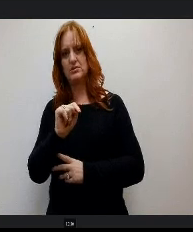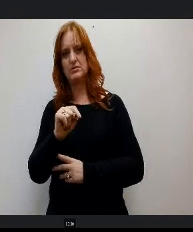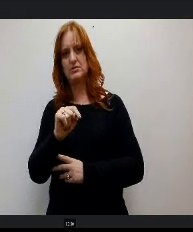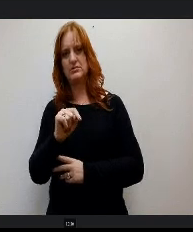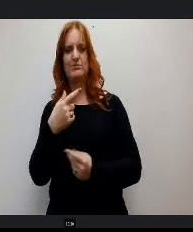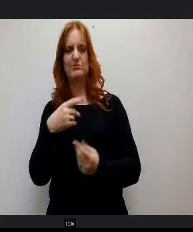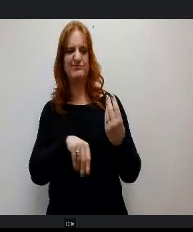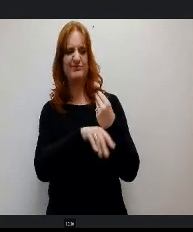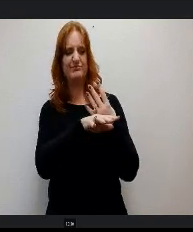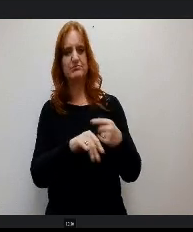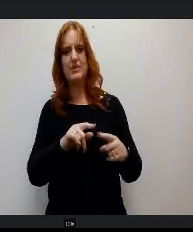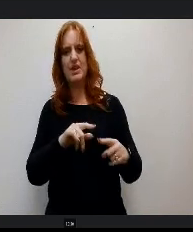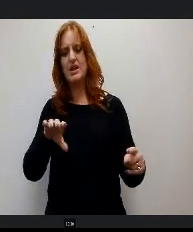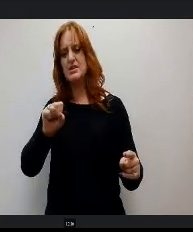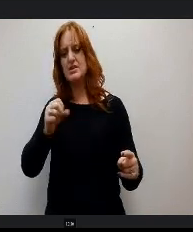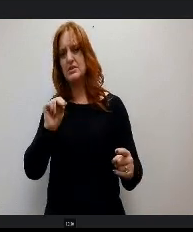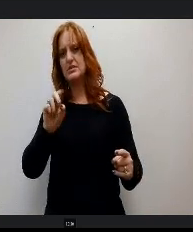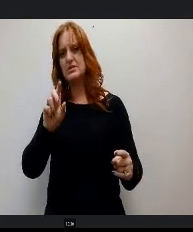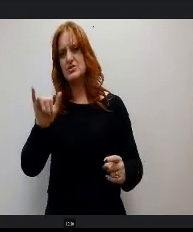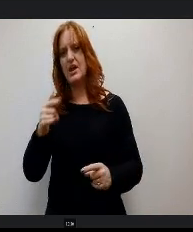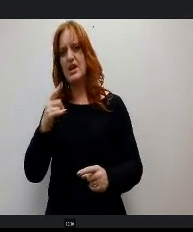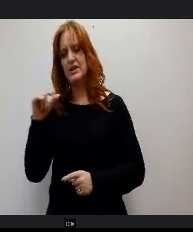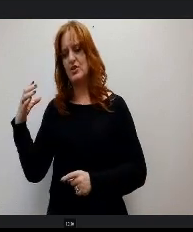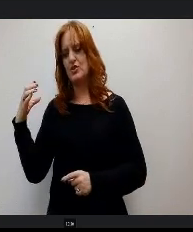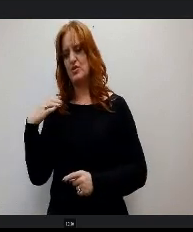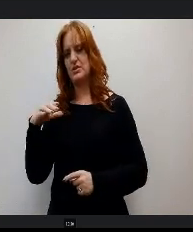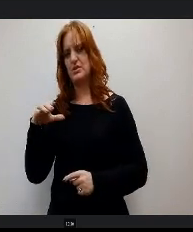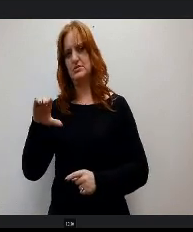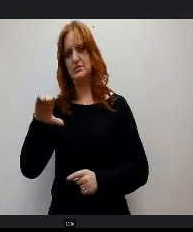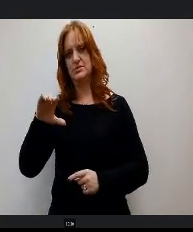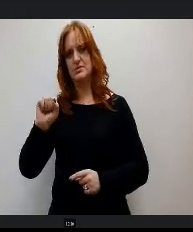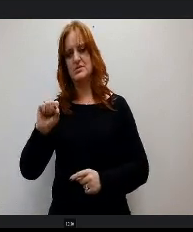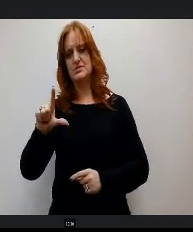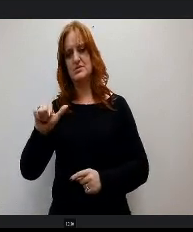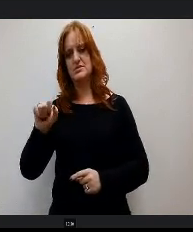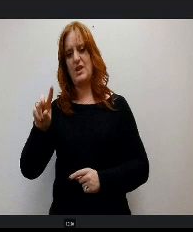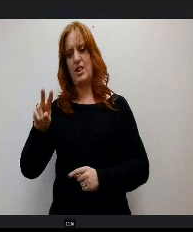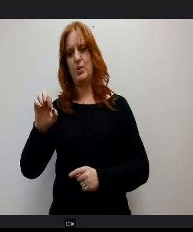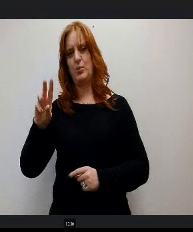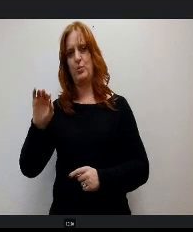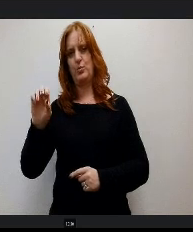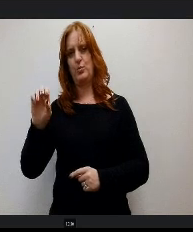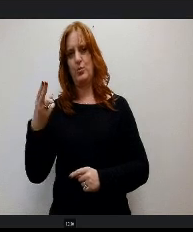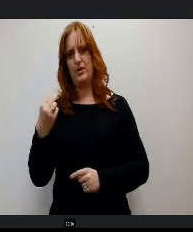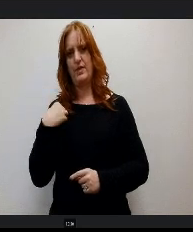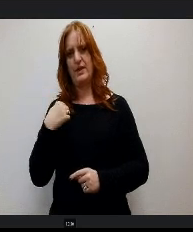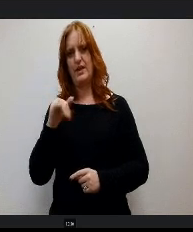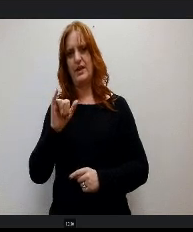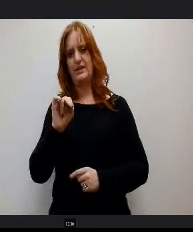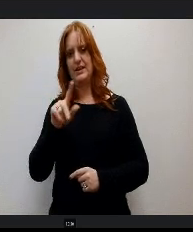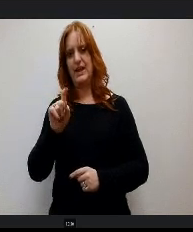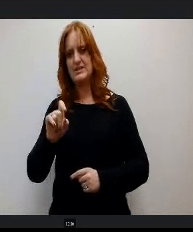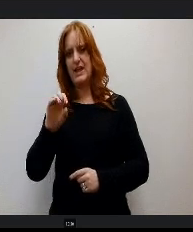Colonel Stallworth, Mrs. Thompson Mr. Wilburn, Mrs. Yanez, and Mr. Smart.